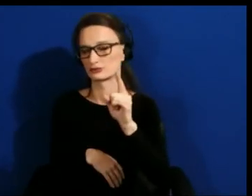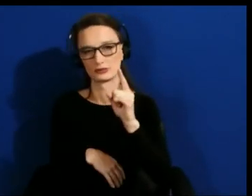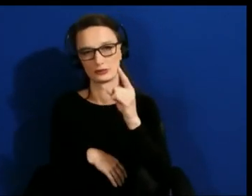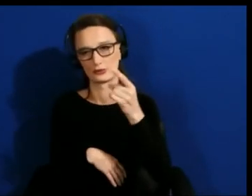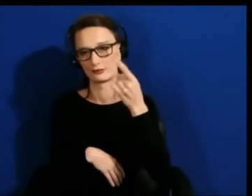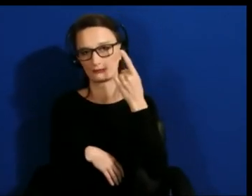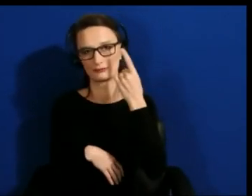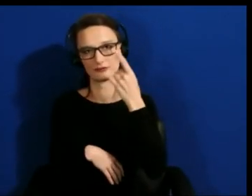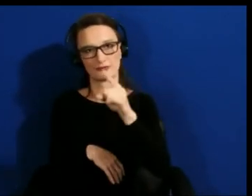this.